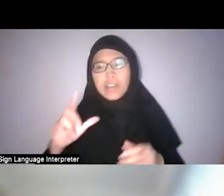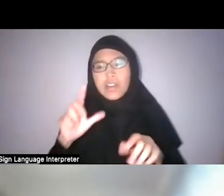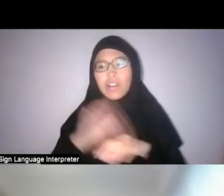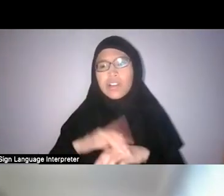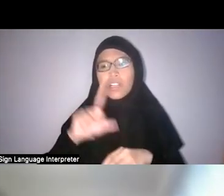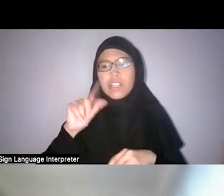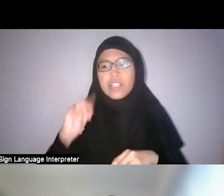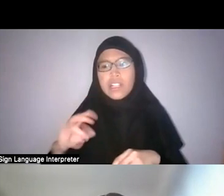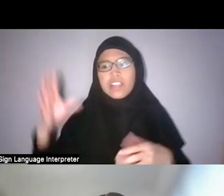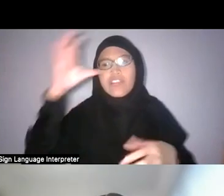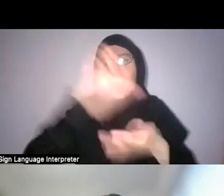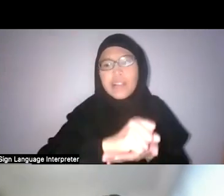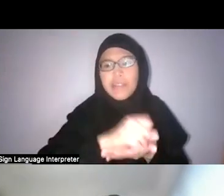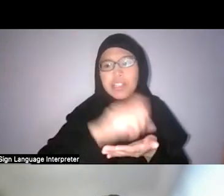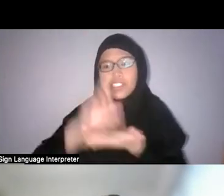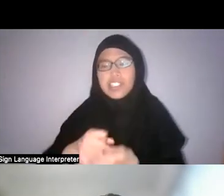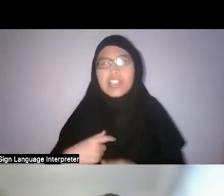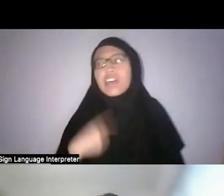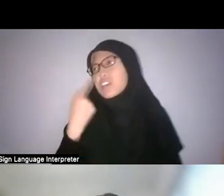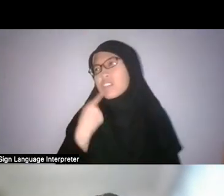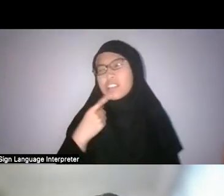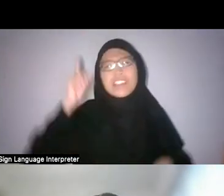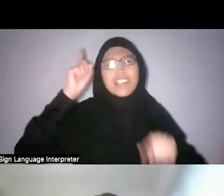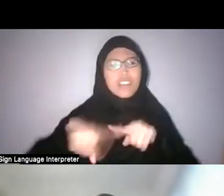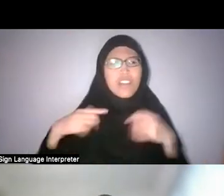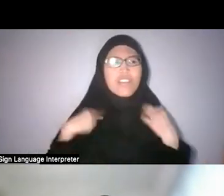you cannot have just one panel on land reclamation